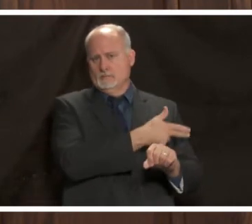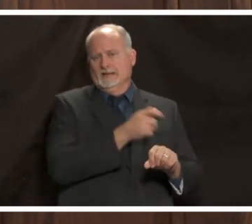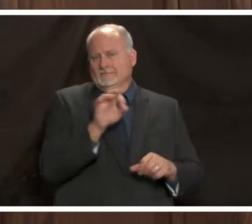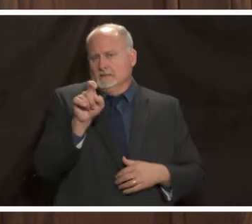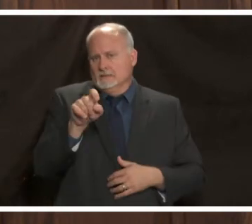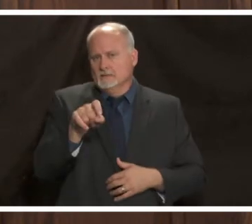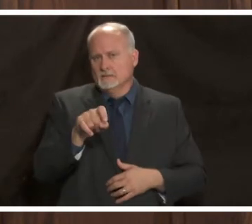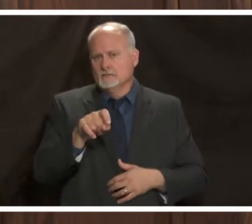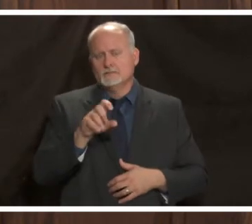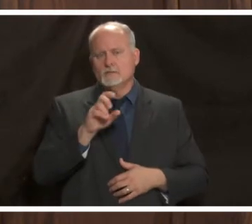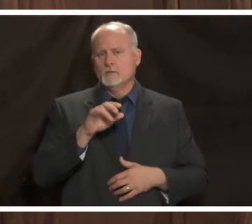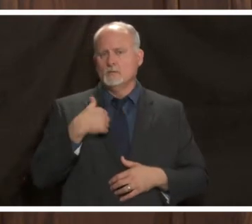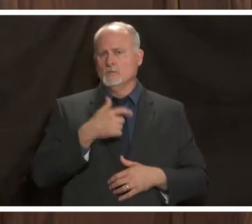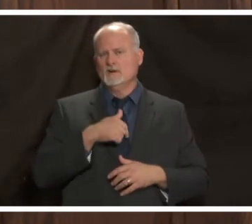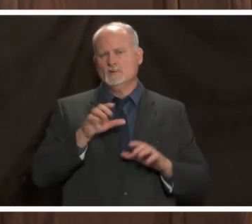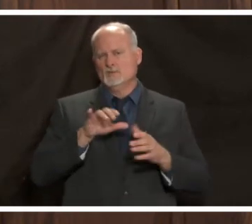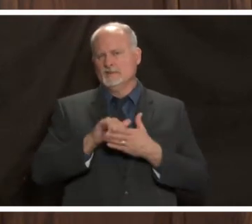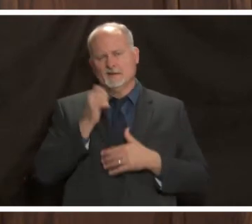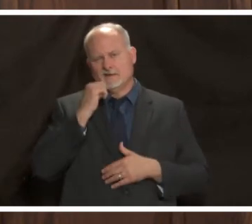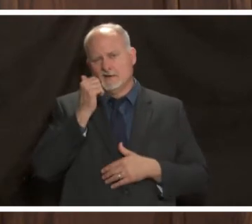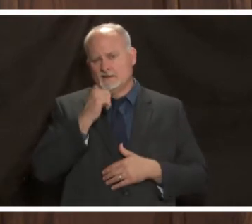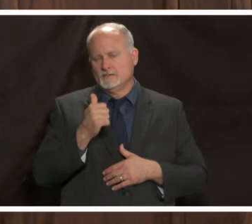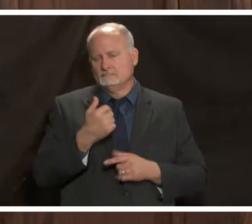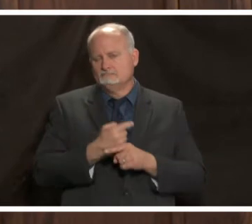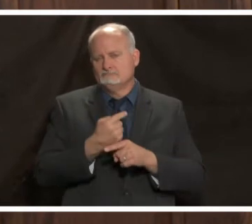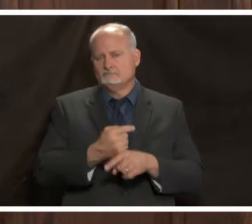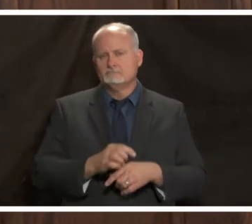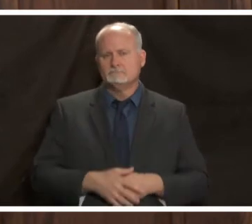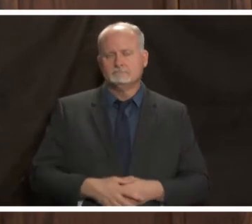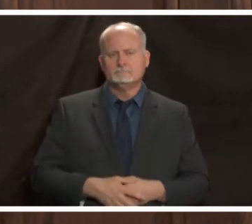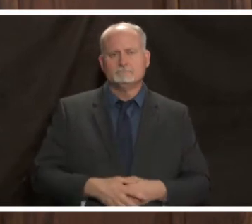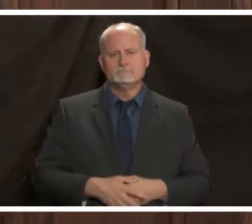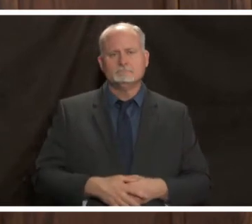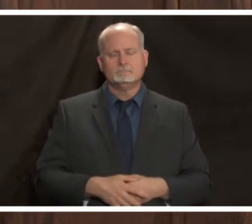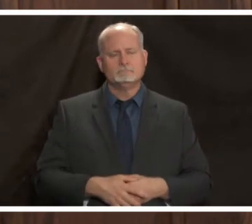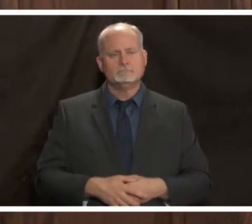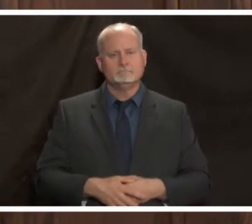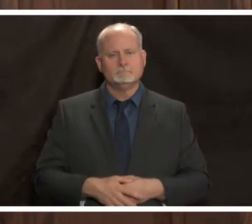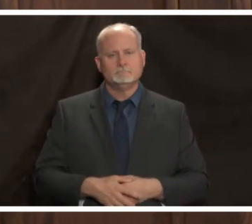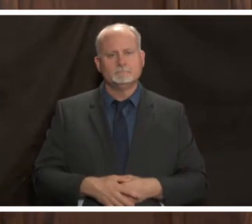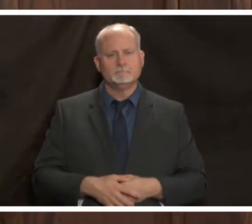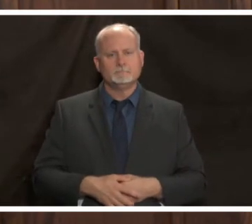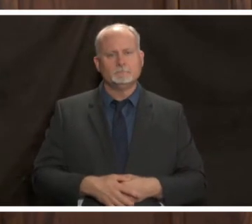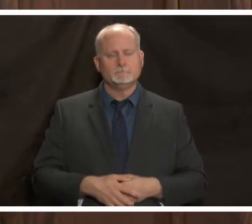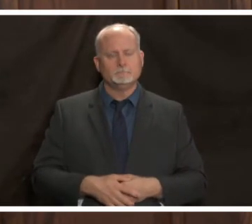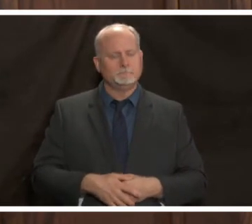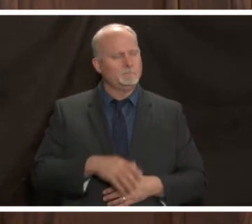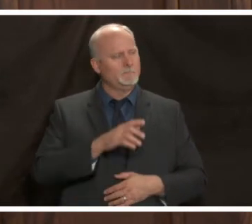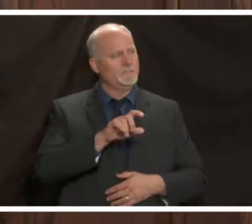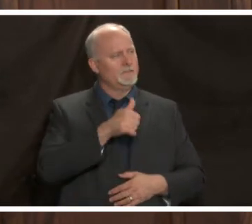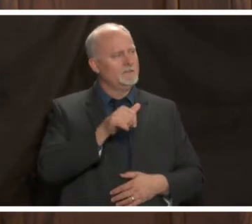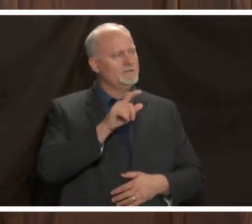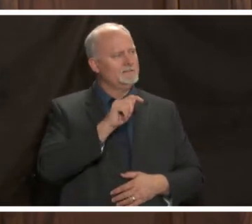so that is something that we do on a daily basis as well um tyler patchin from the birmingham